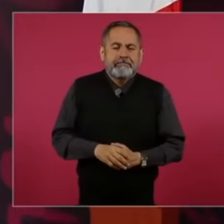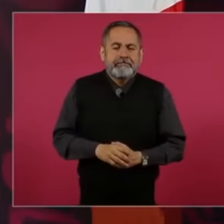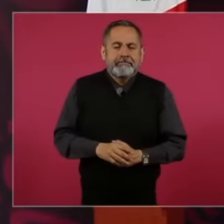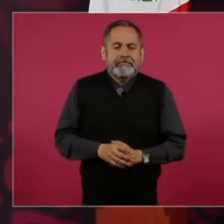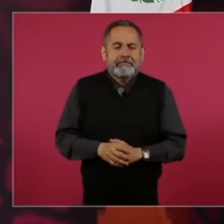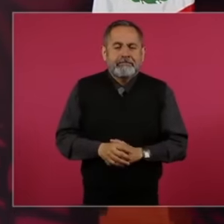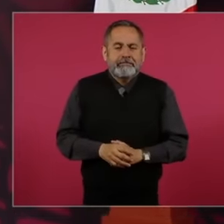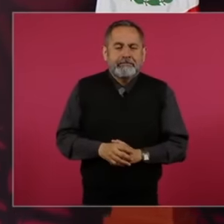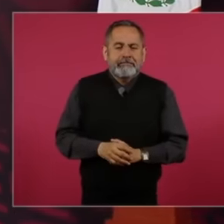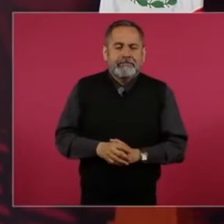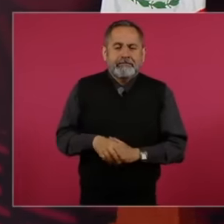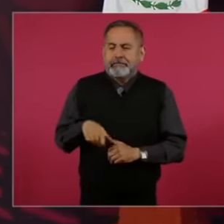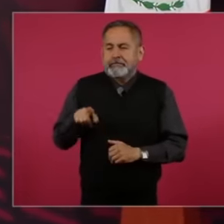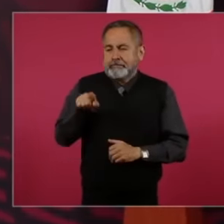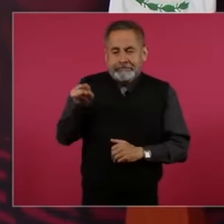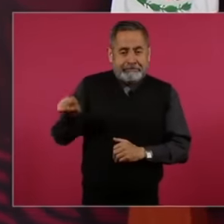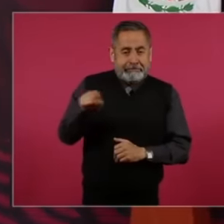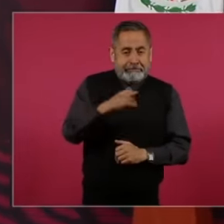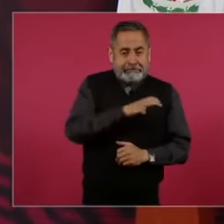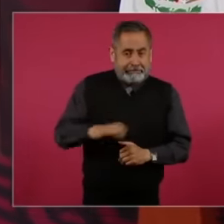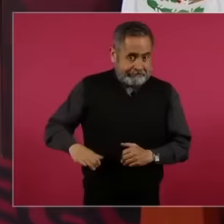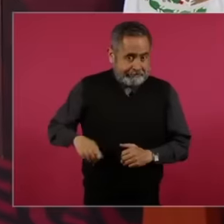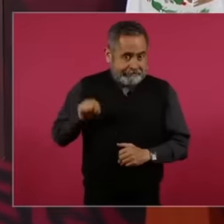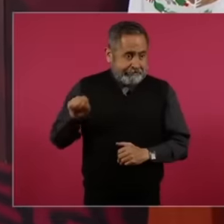those proposals are made known